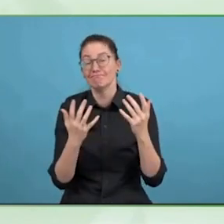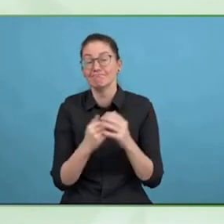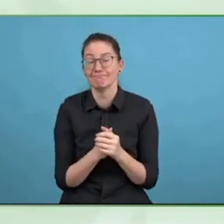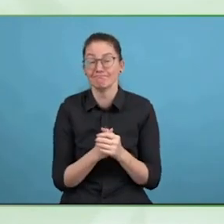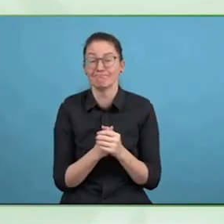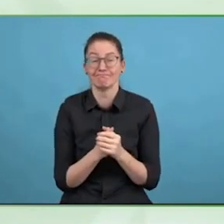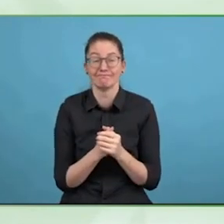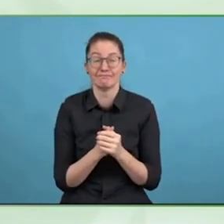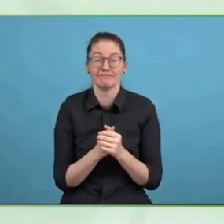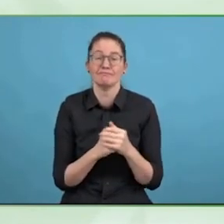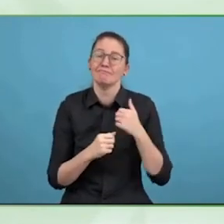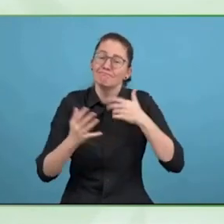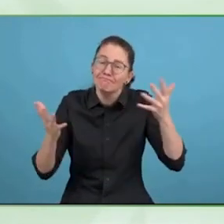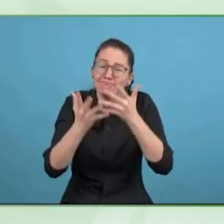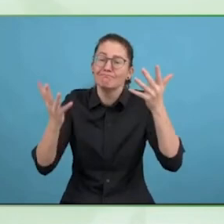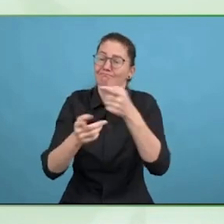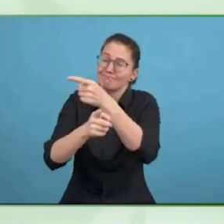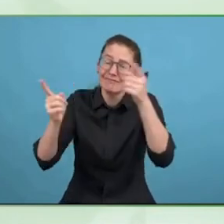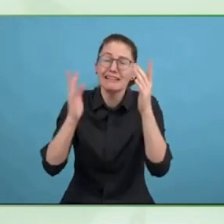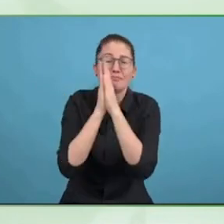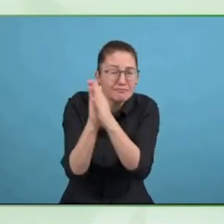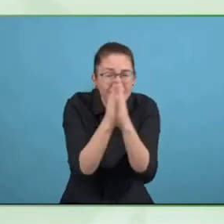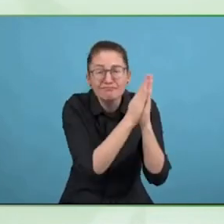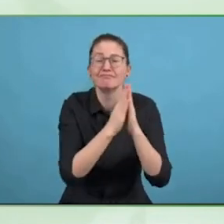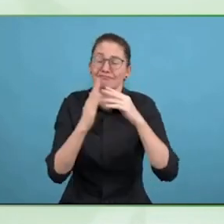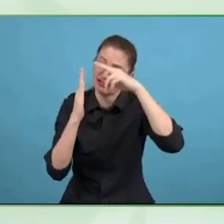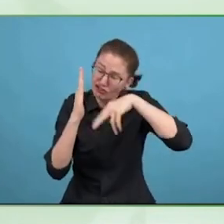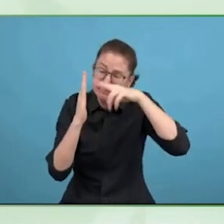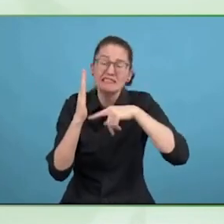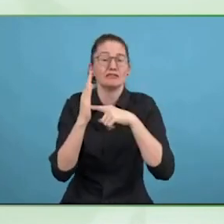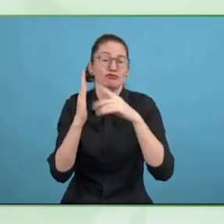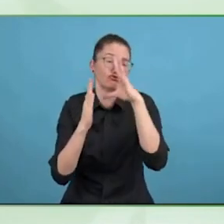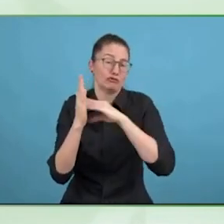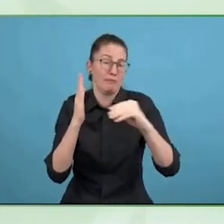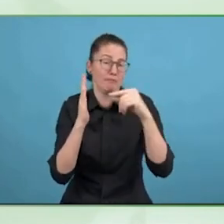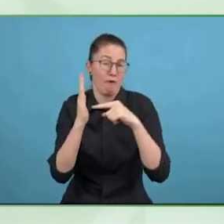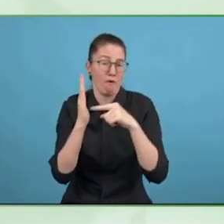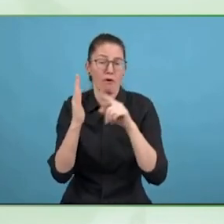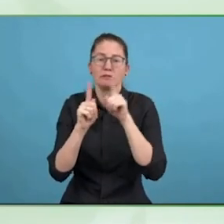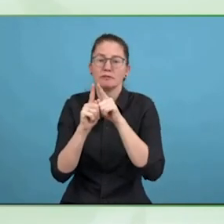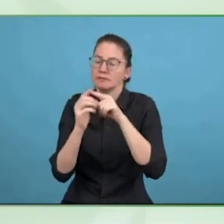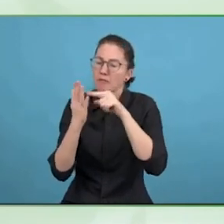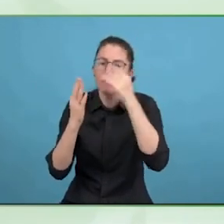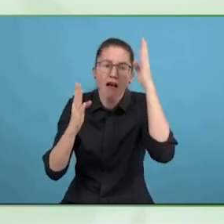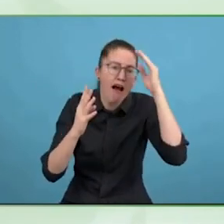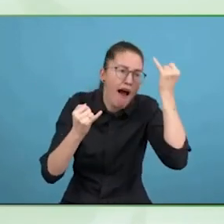Assistive technology comes with services, services especially to